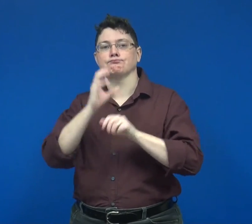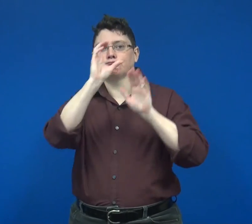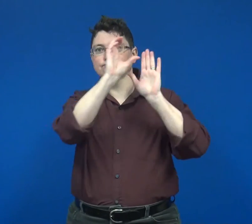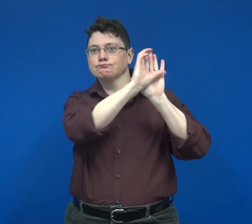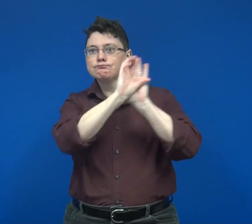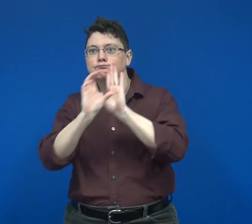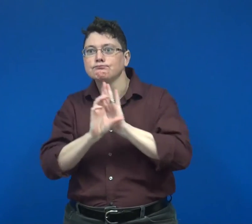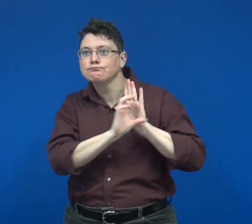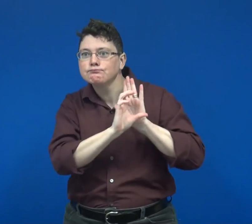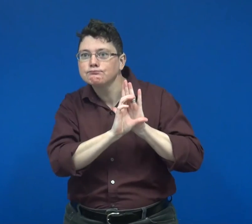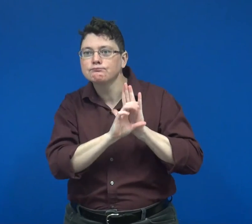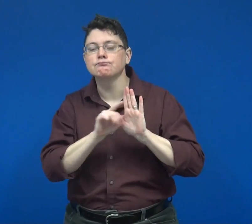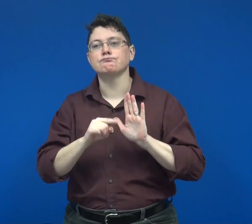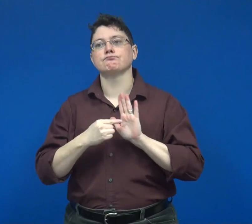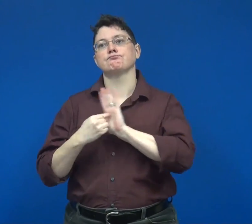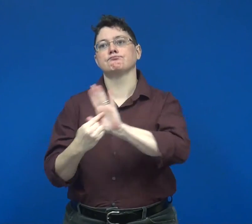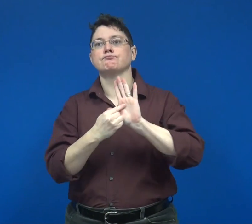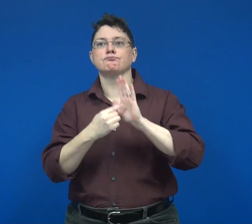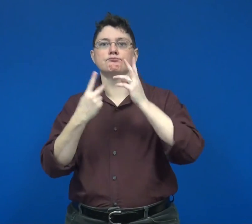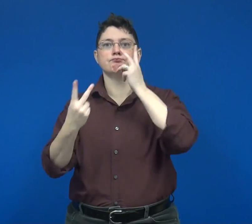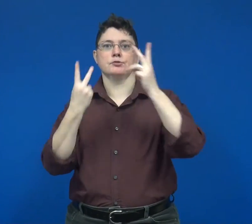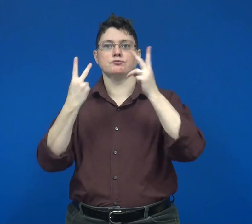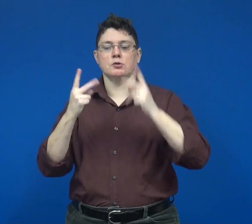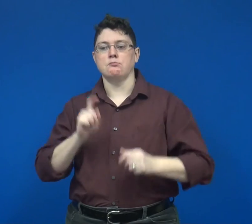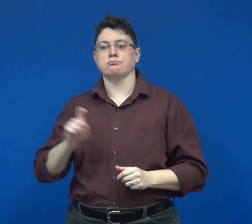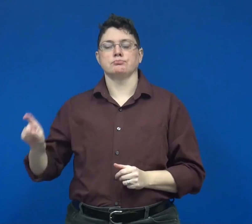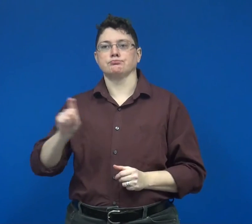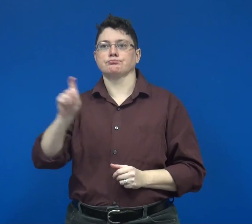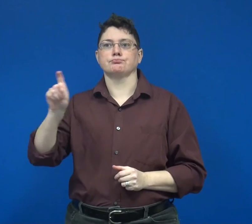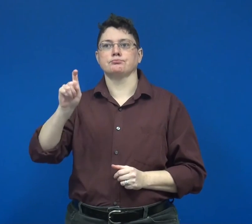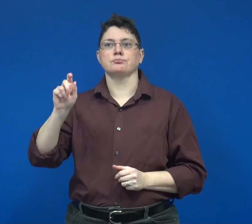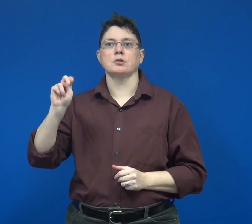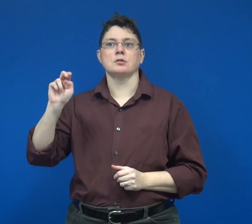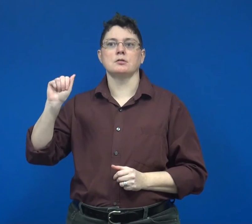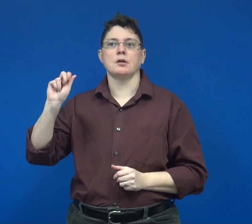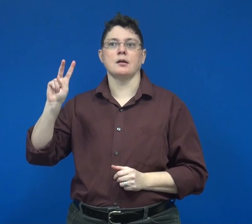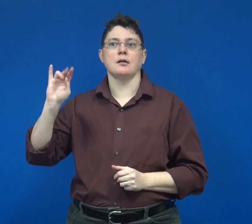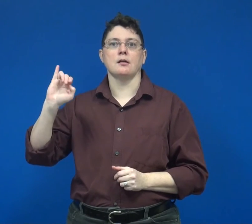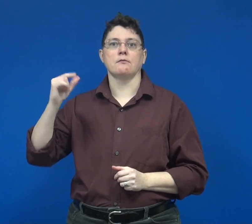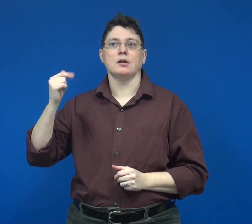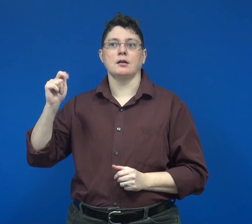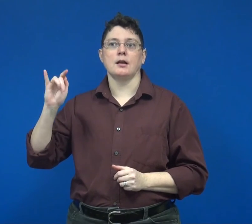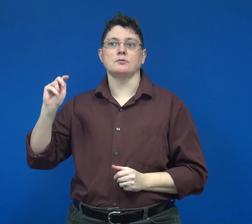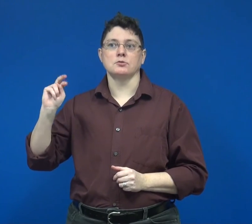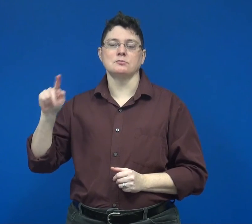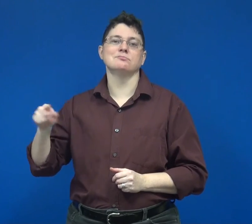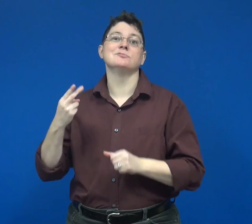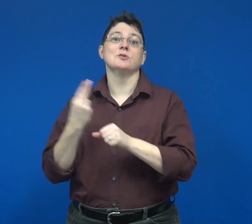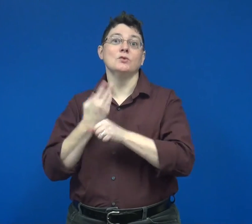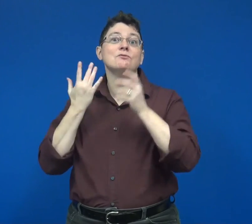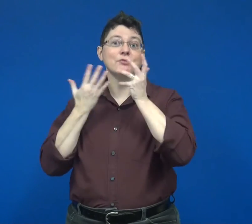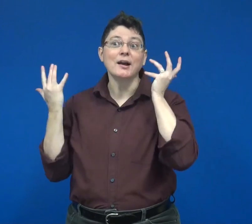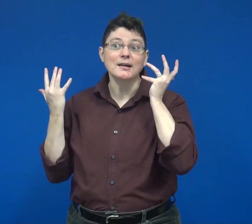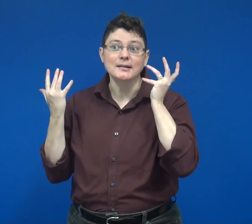to create visual based navigation that is user friendly.